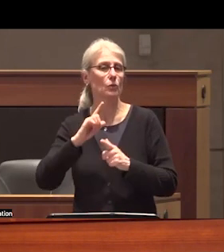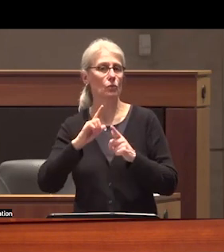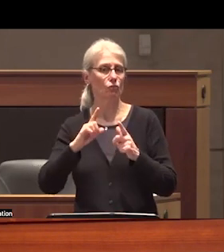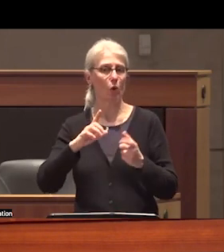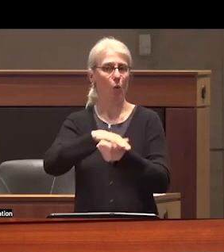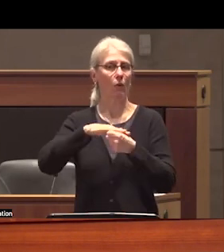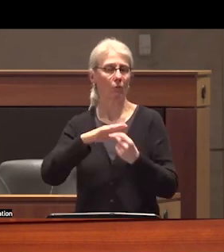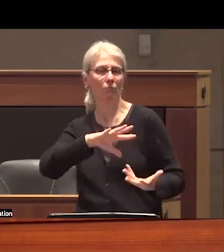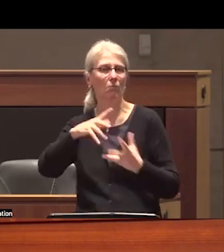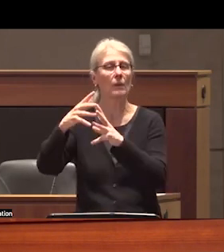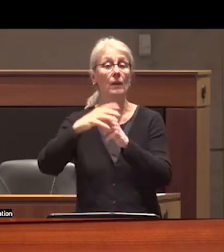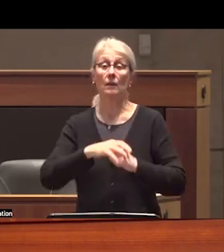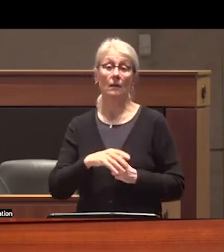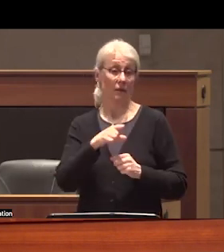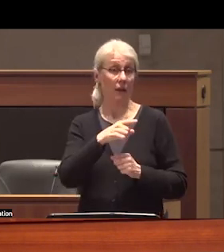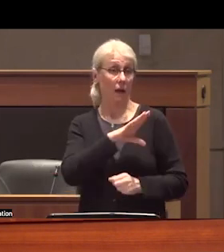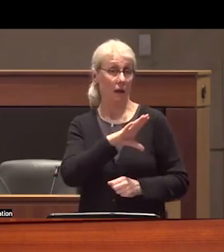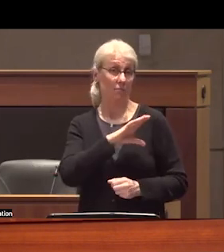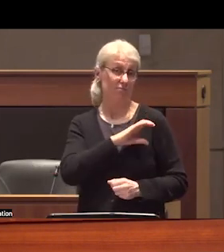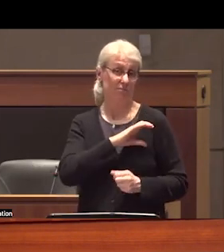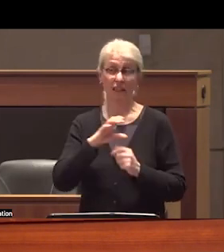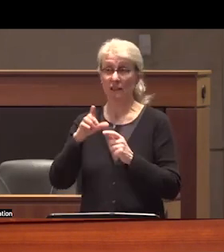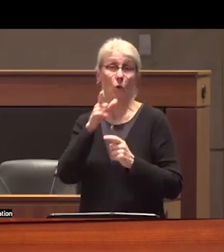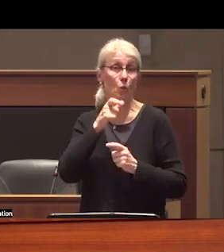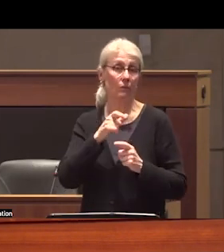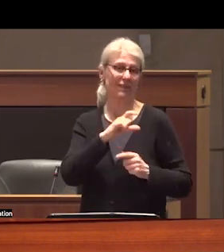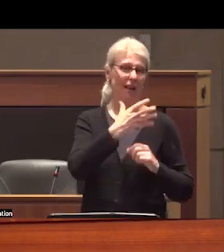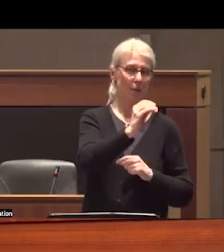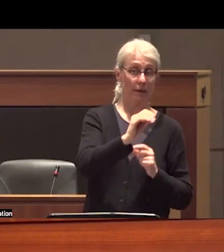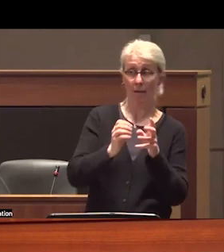May hire Armed Forces under the pretext of cleaning production areas of drug related